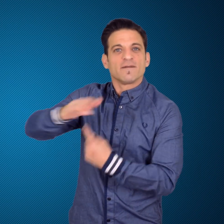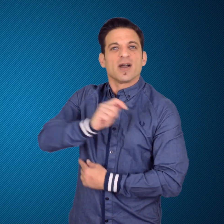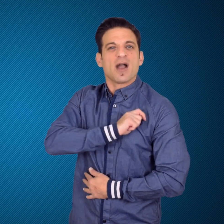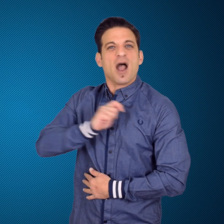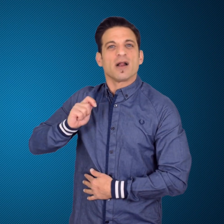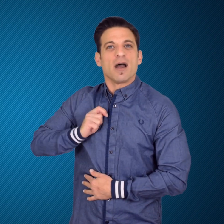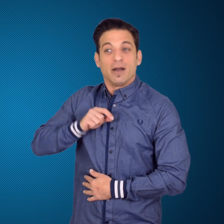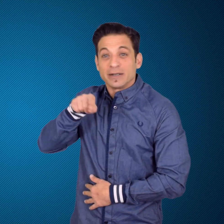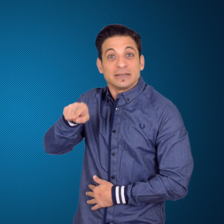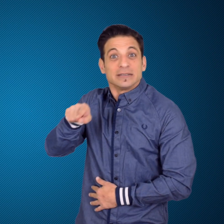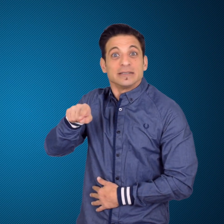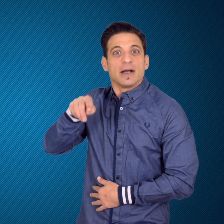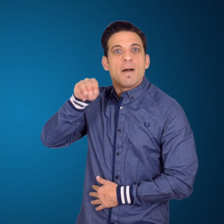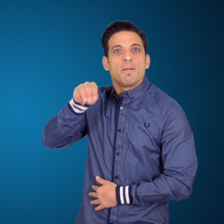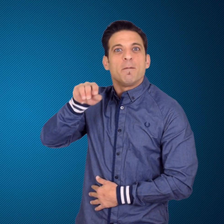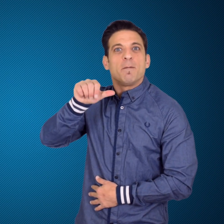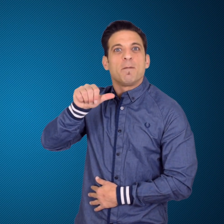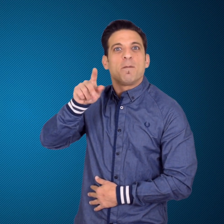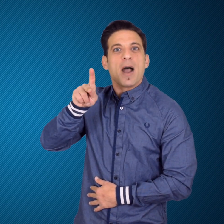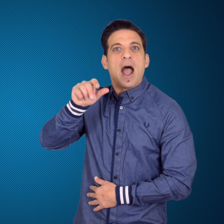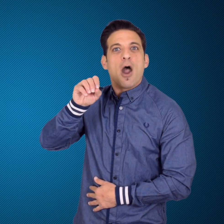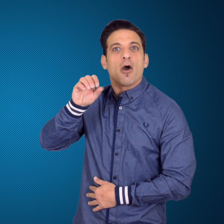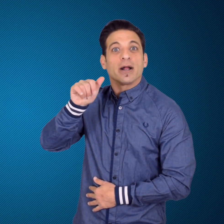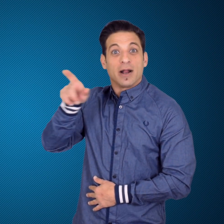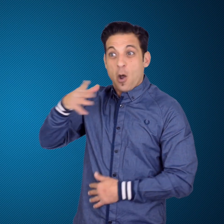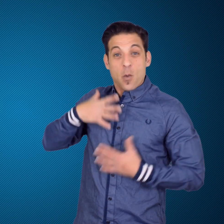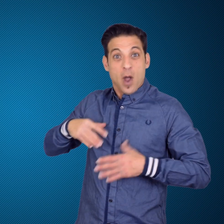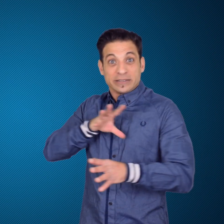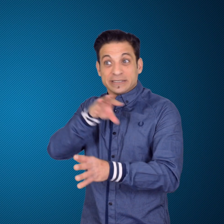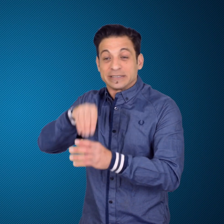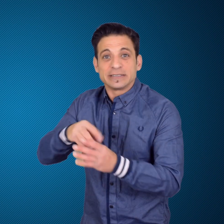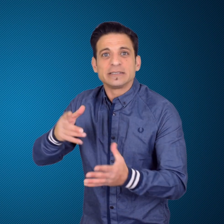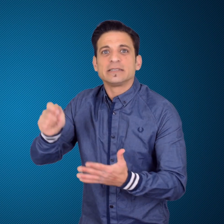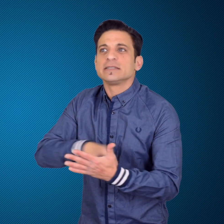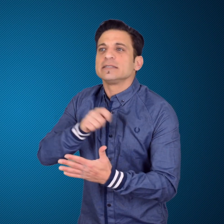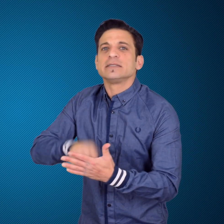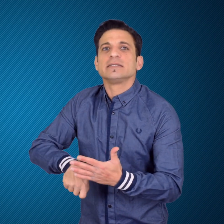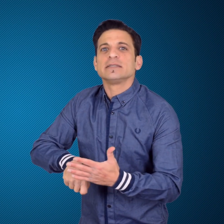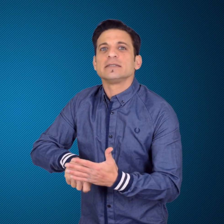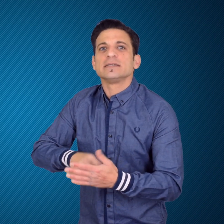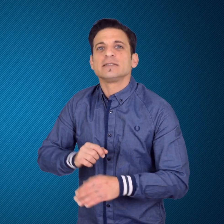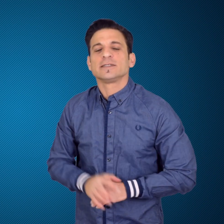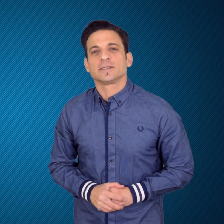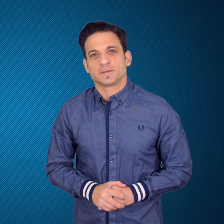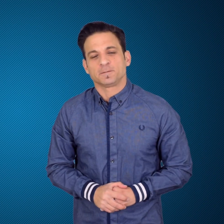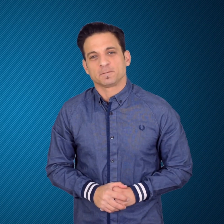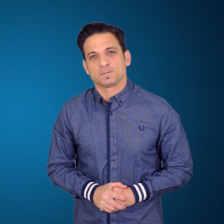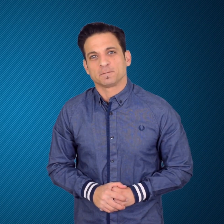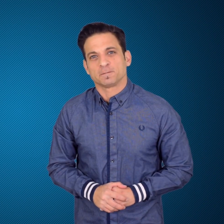including the one Makokha is currently in.